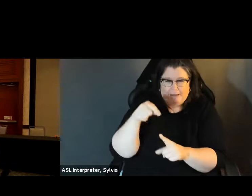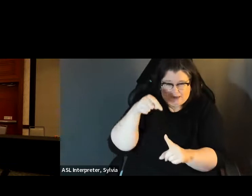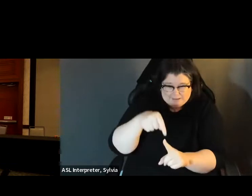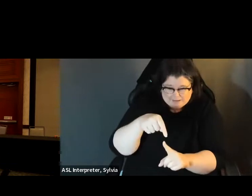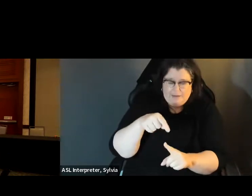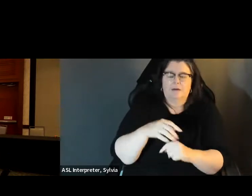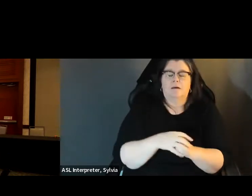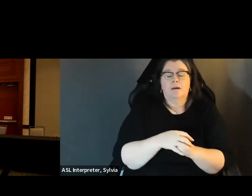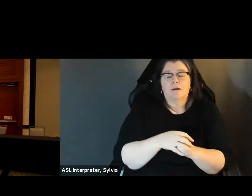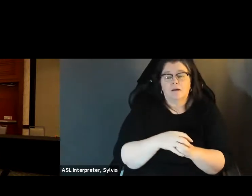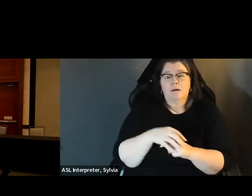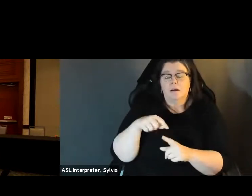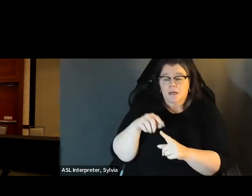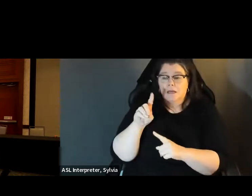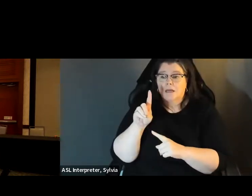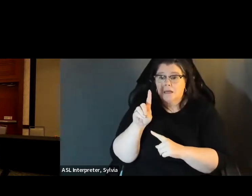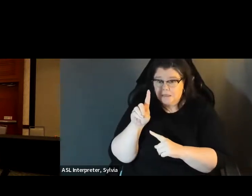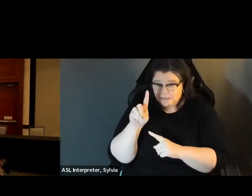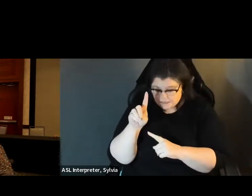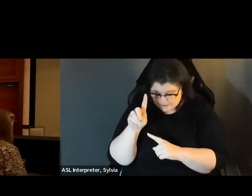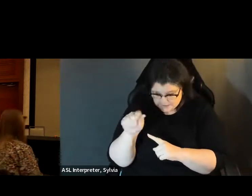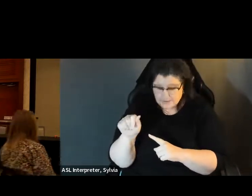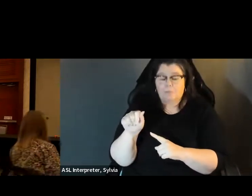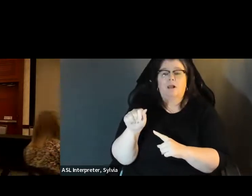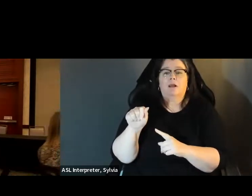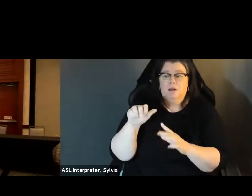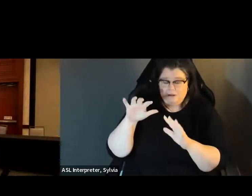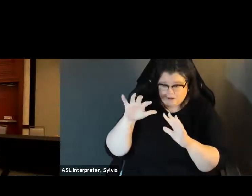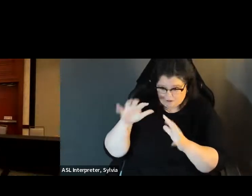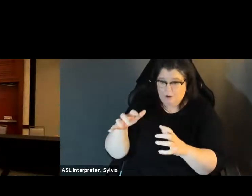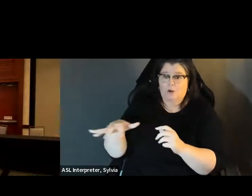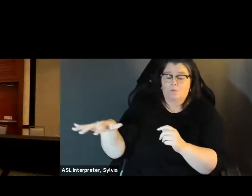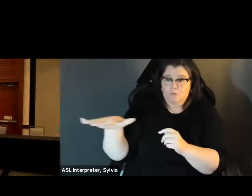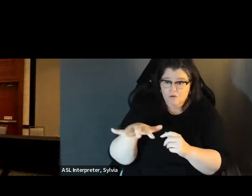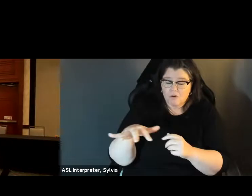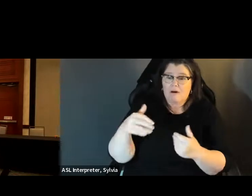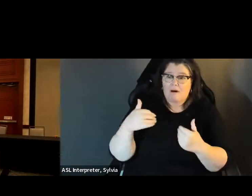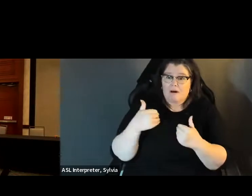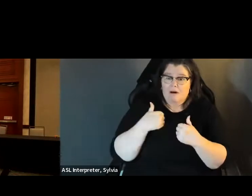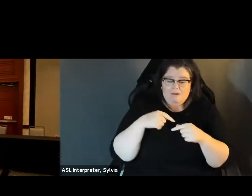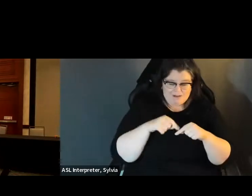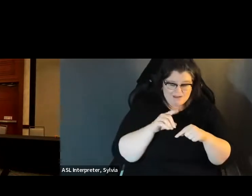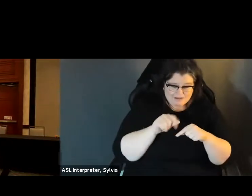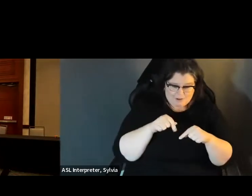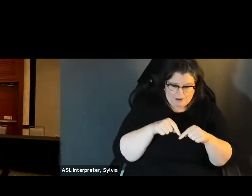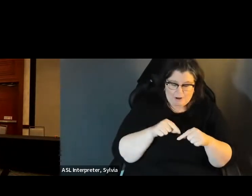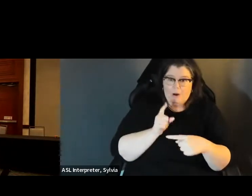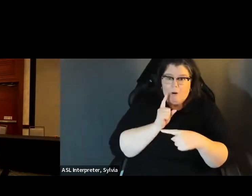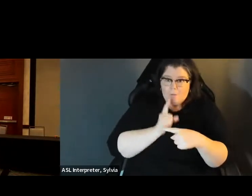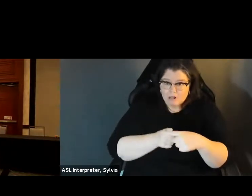section alts at the cross roads of identity. The disability community is one that can be a member of at any time. Number 3 to go ahead and come up to the table. As I introduced this section of our program, our next panel will address sectionality at the crossroads of identity The disability community is one that and can be a member of at any time Therefore, intersectionality plays a significant role in